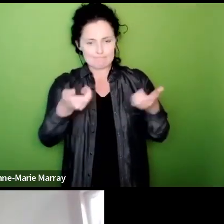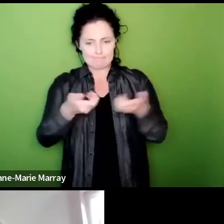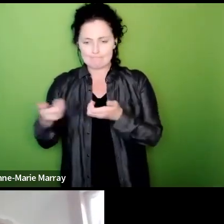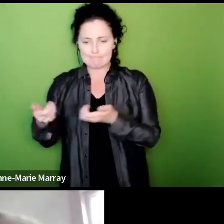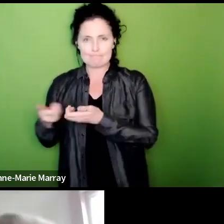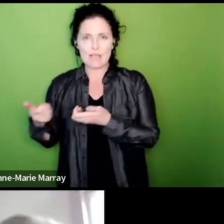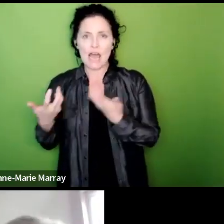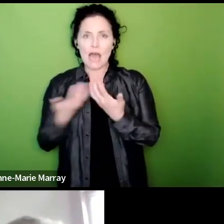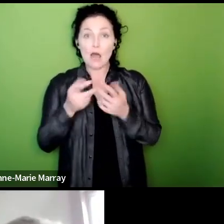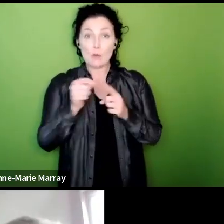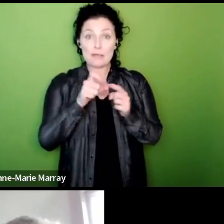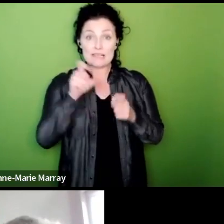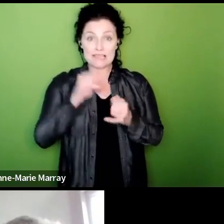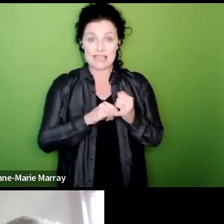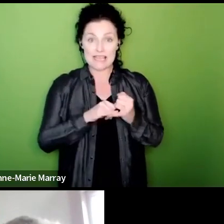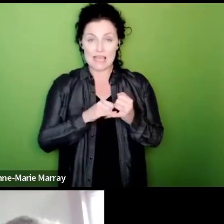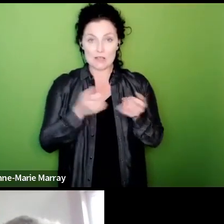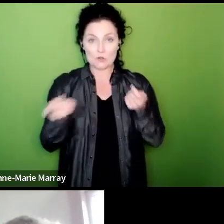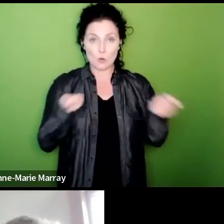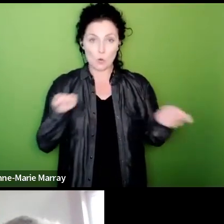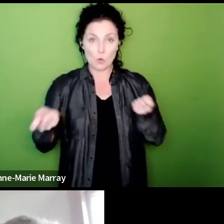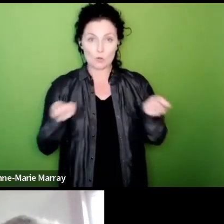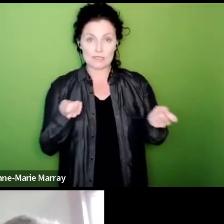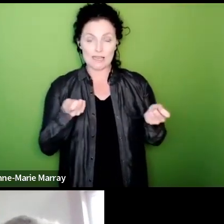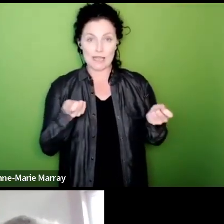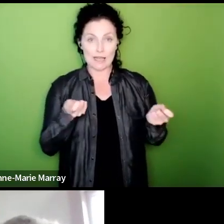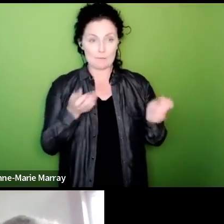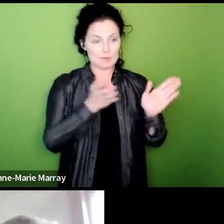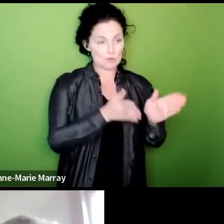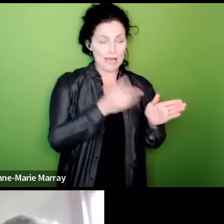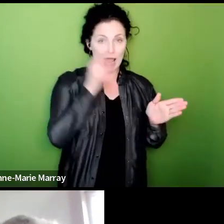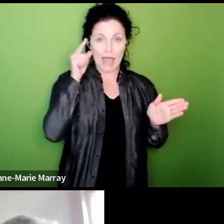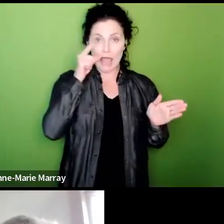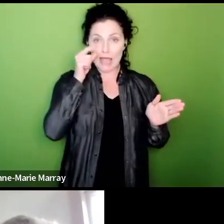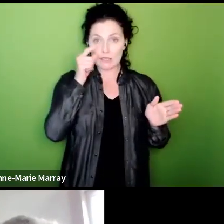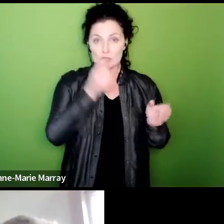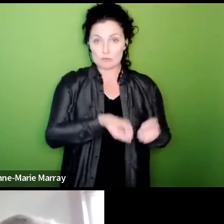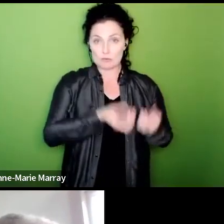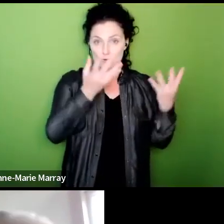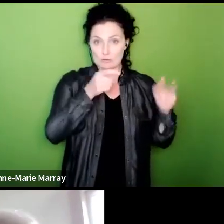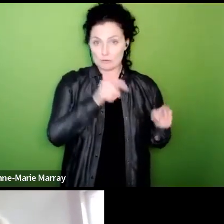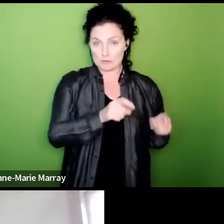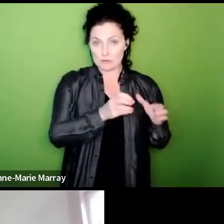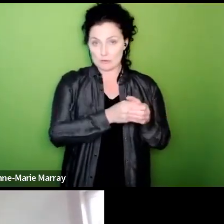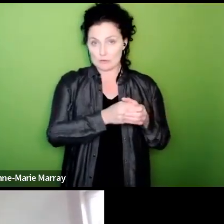coordinate the action between eligible branches to maximise the disruption following this how